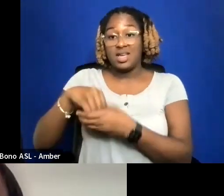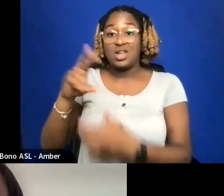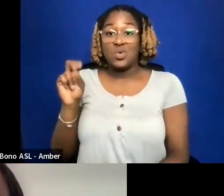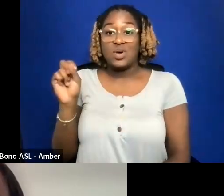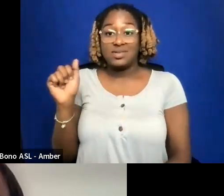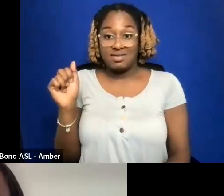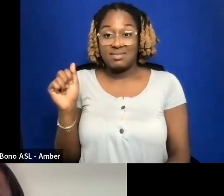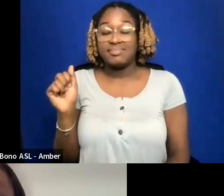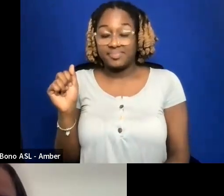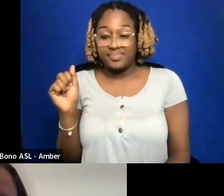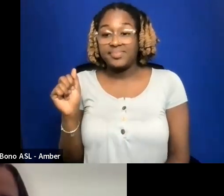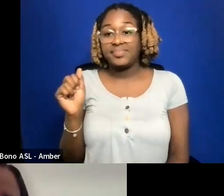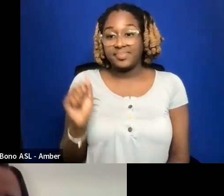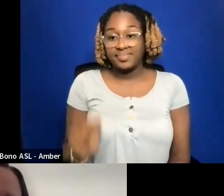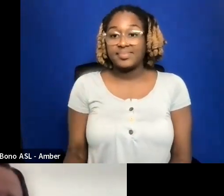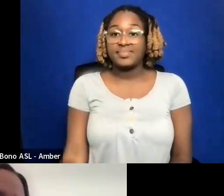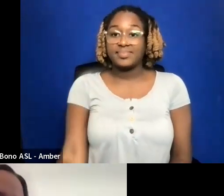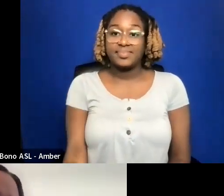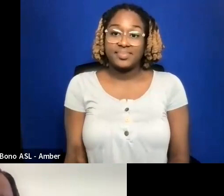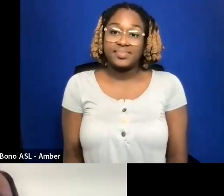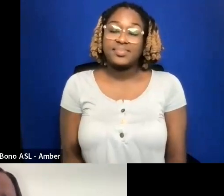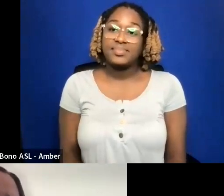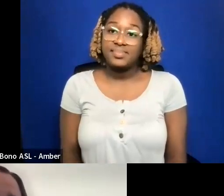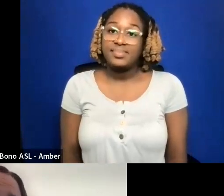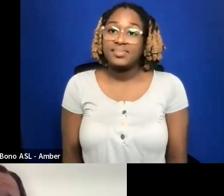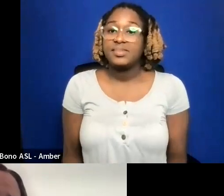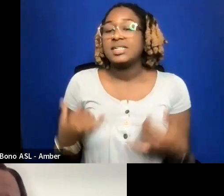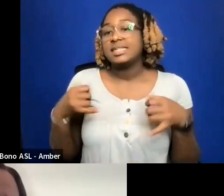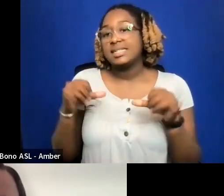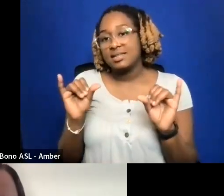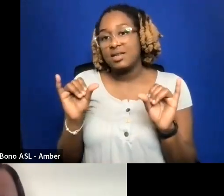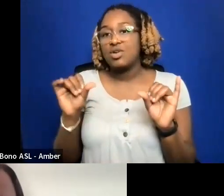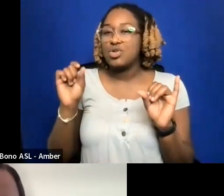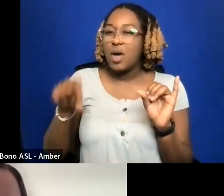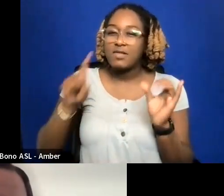I THINK YOU STILL HAVE TO VET ANYBODY YOU ARE GOING AFTER.